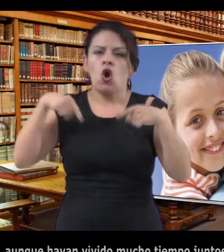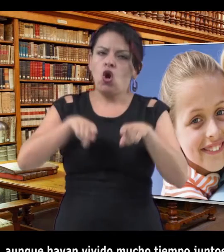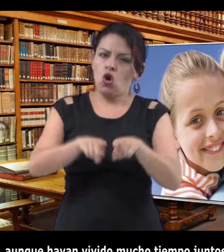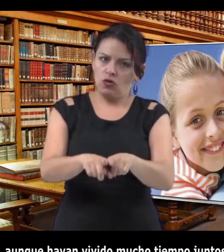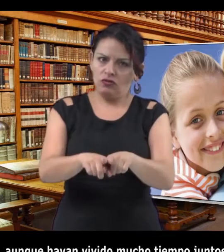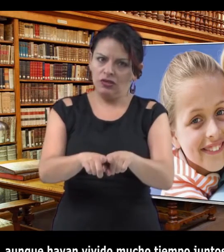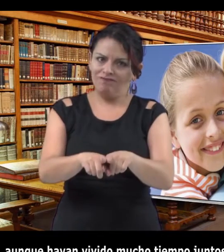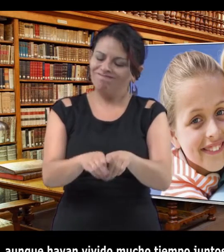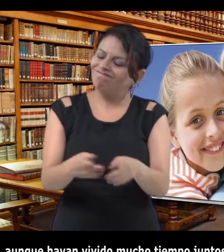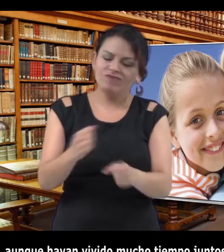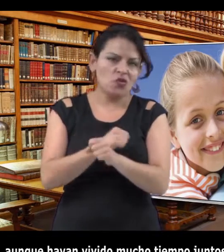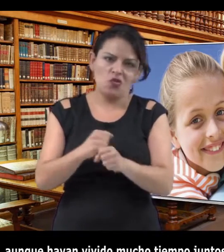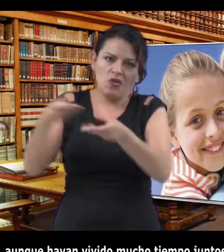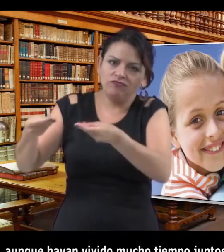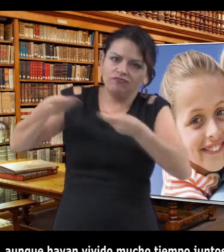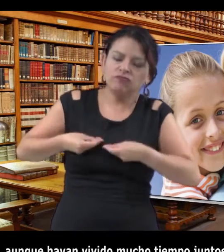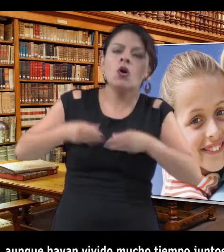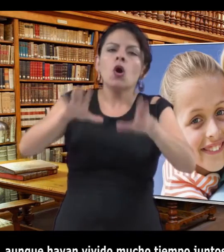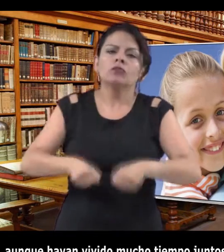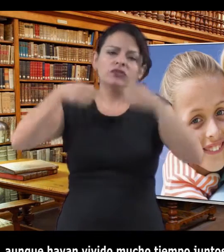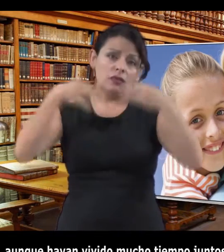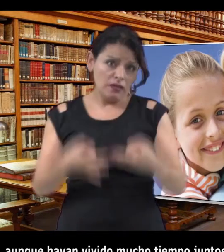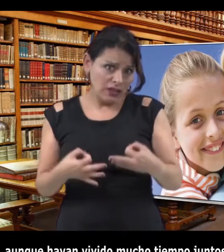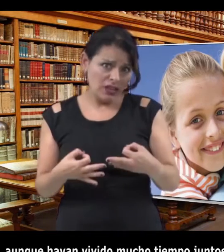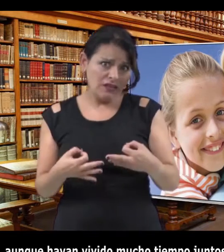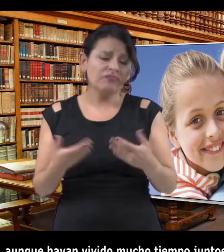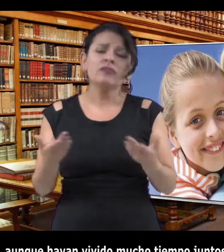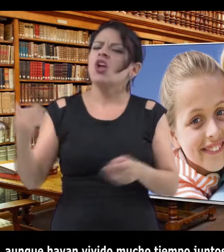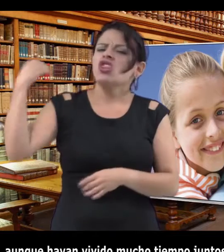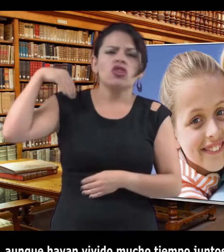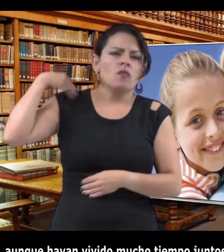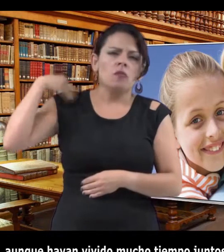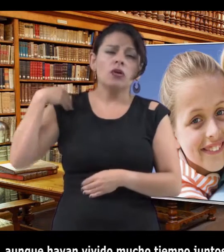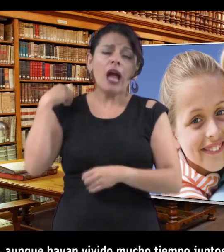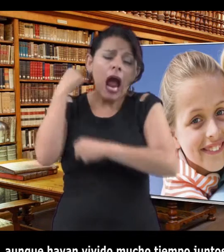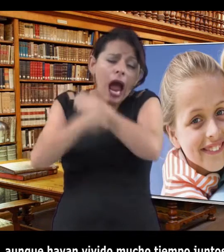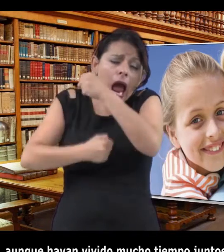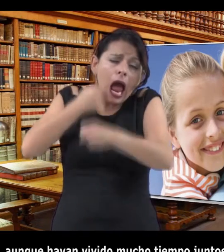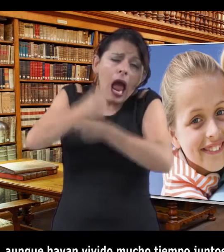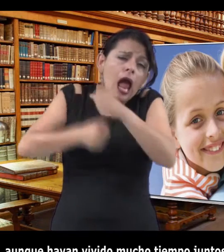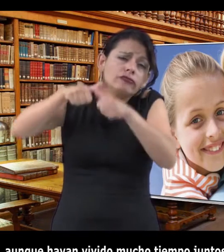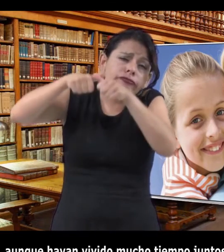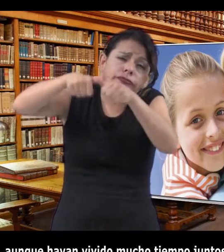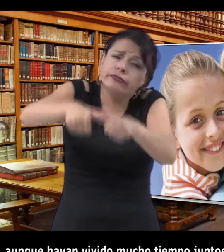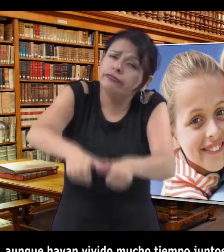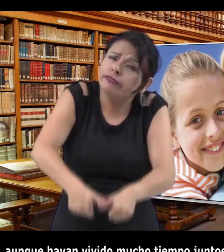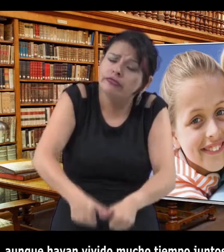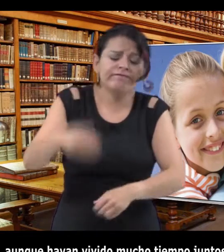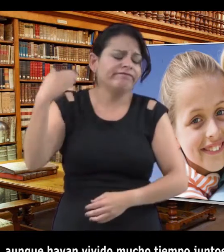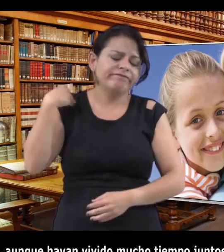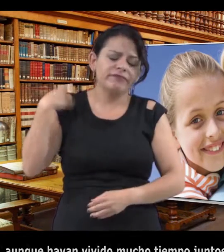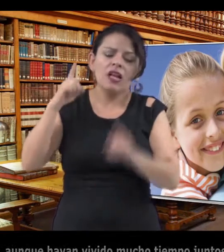The love life partner, even if they have lived together for a long time, cannot obtain the "posesión efectiva". They should have been married to obtained it.